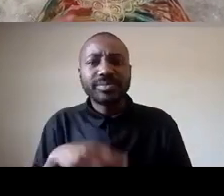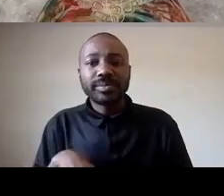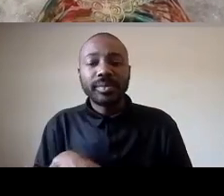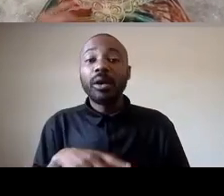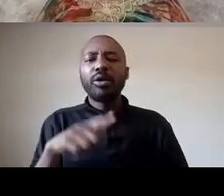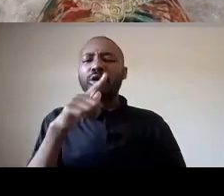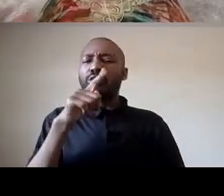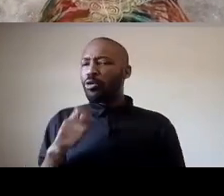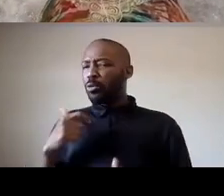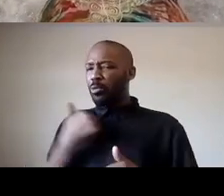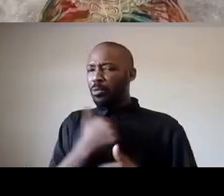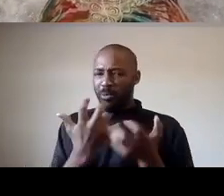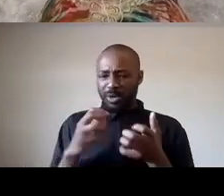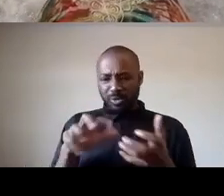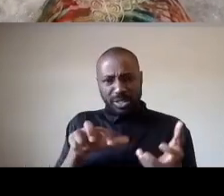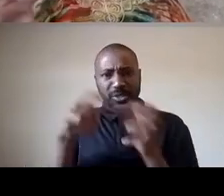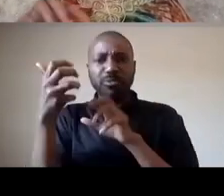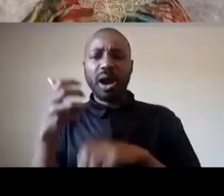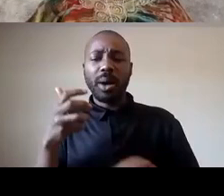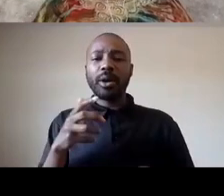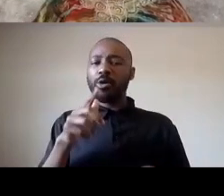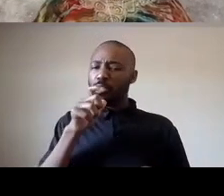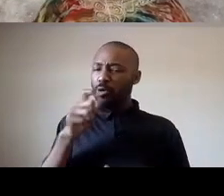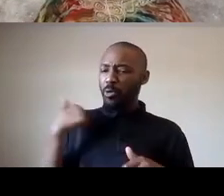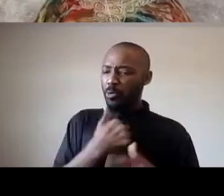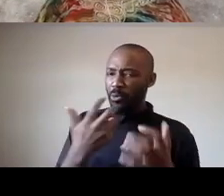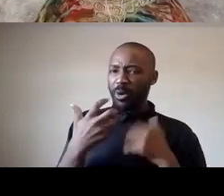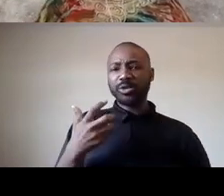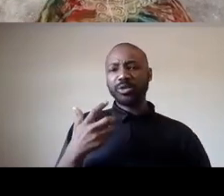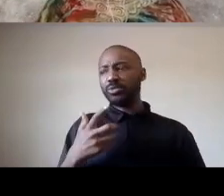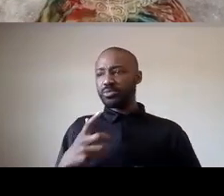want to bring our pain to is the affluent white folks who think